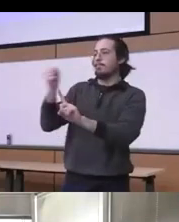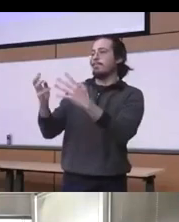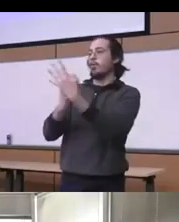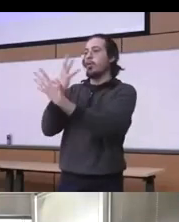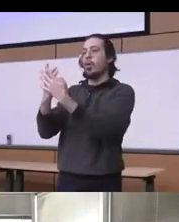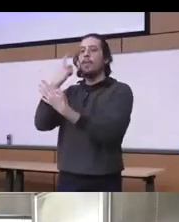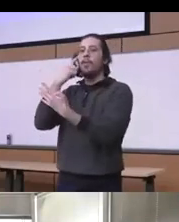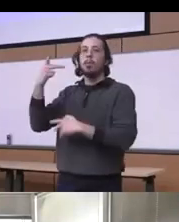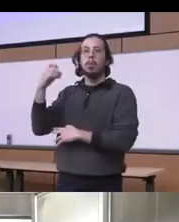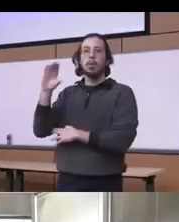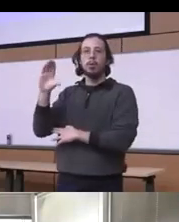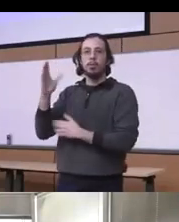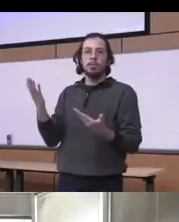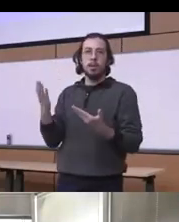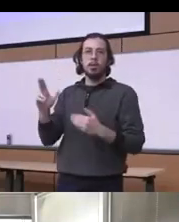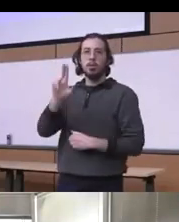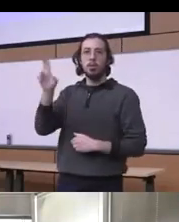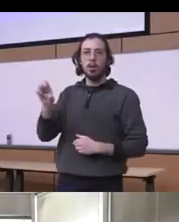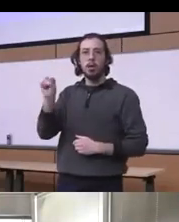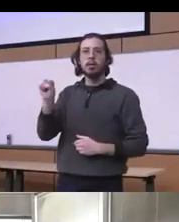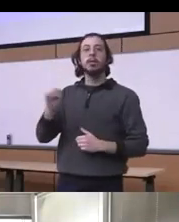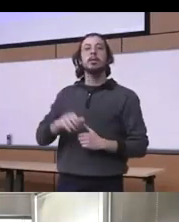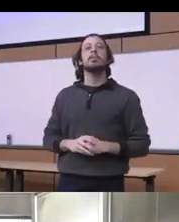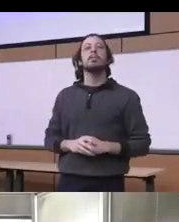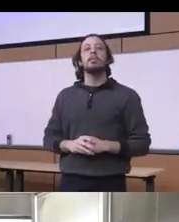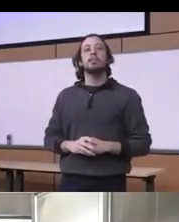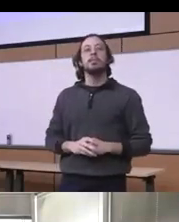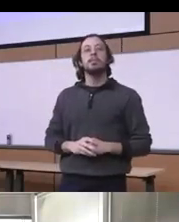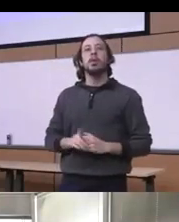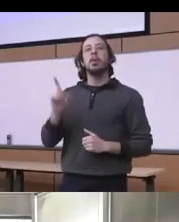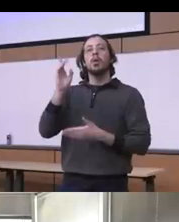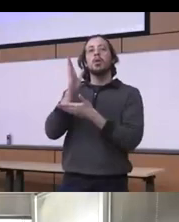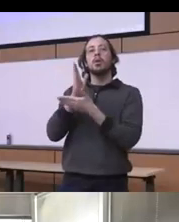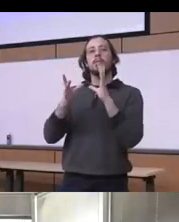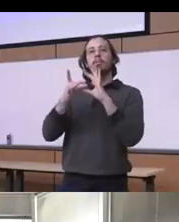this is really a couple of quotations you know from Michelle Alexander she's an amazing long